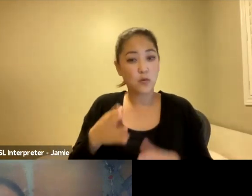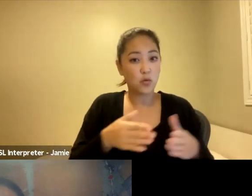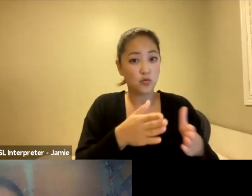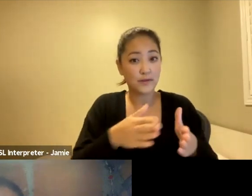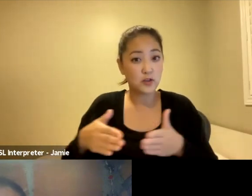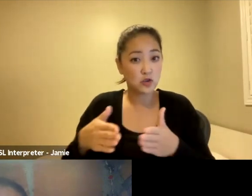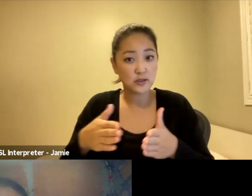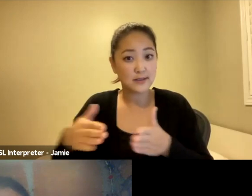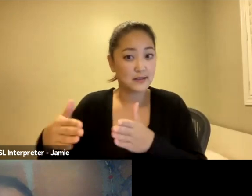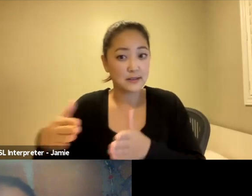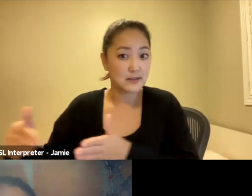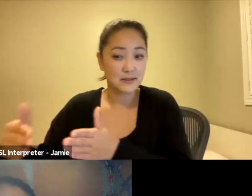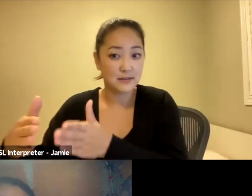All the rivers goes to the Amazon,